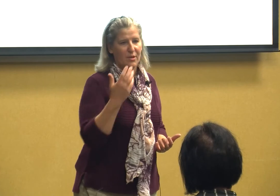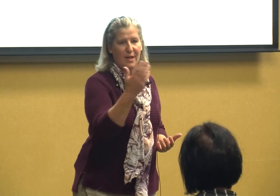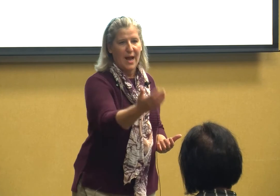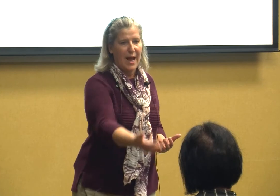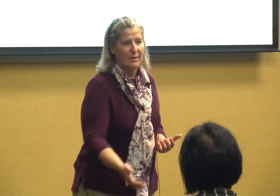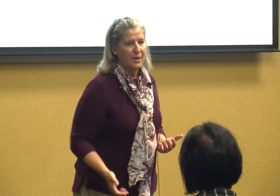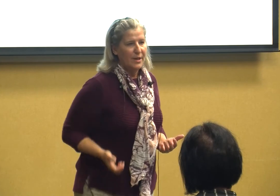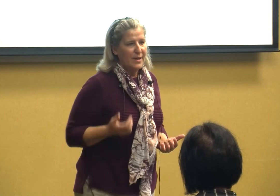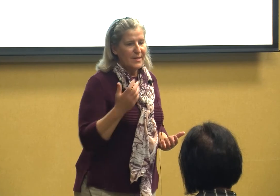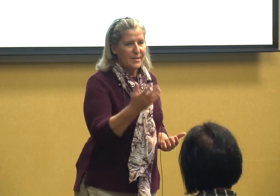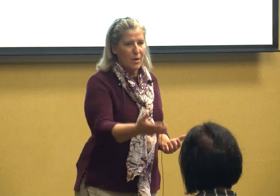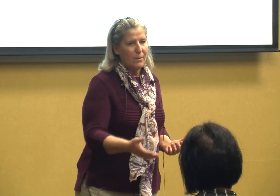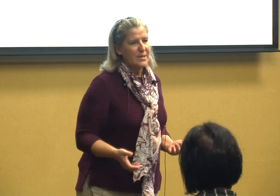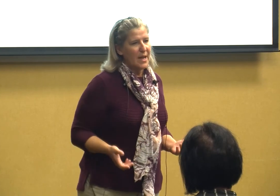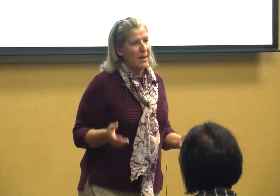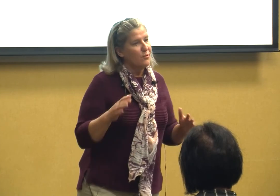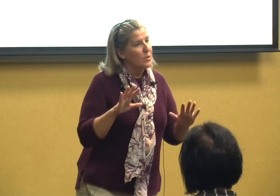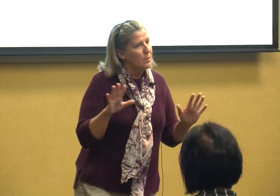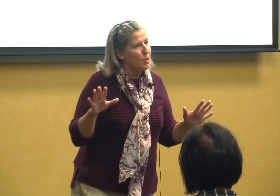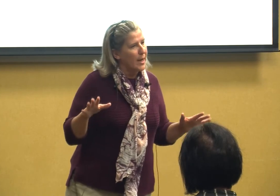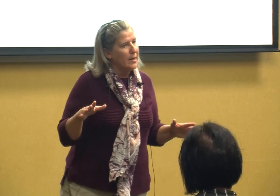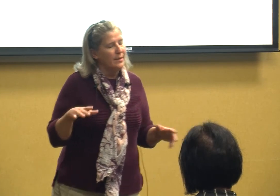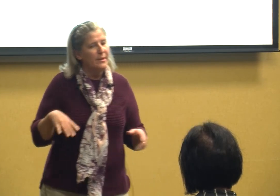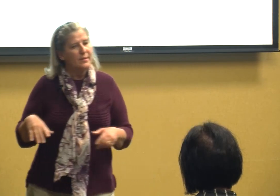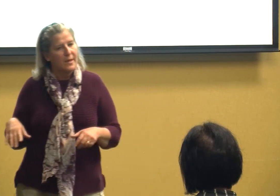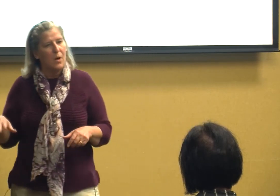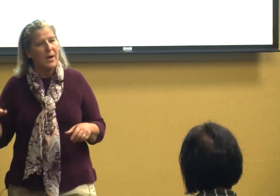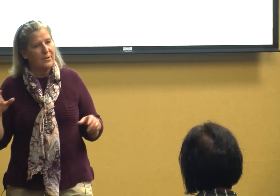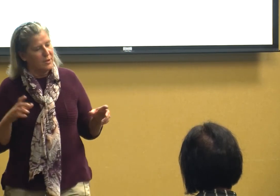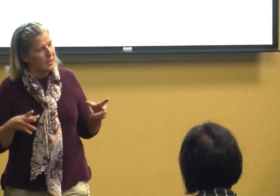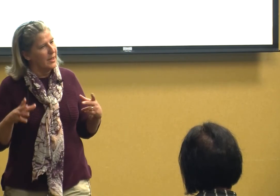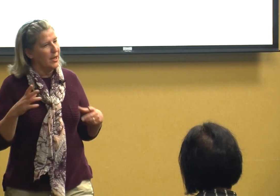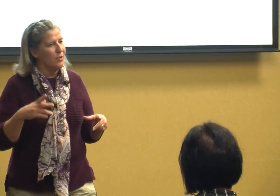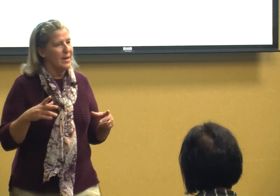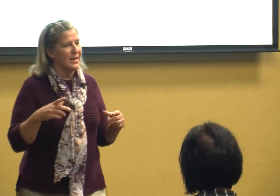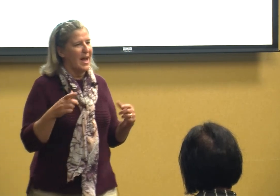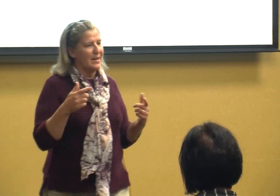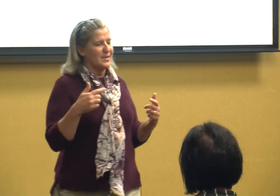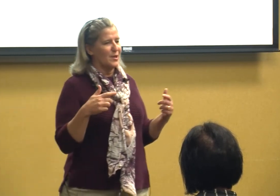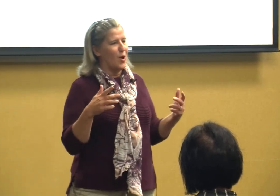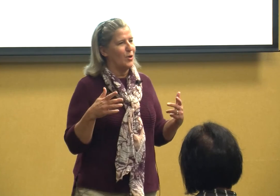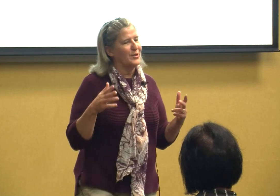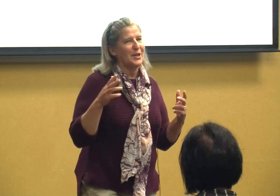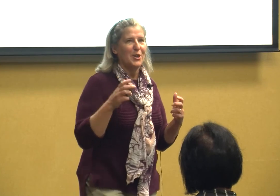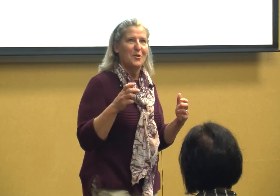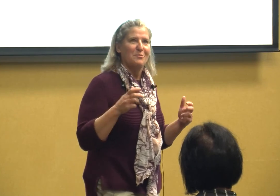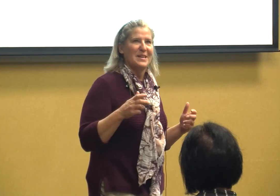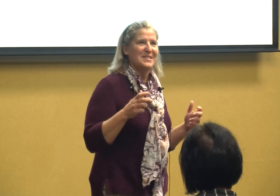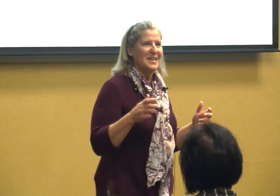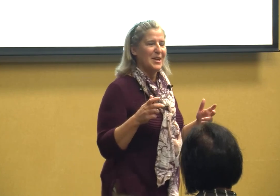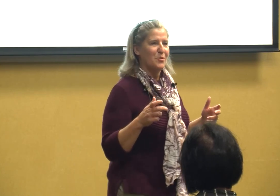I had so it was time for a little break so I took a year and it's called the year of my sitting on